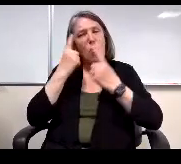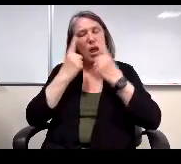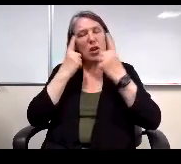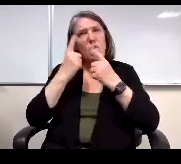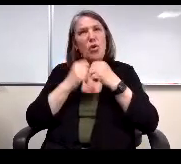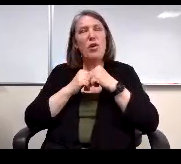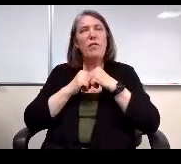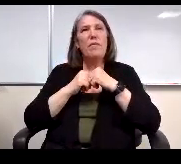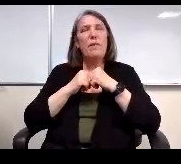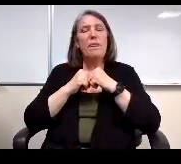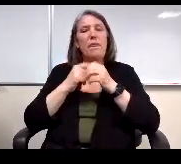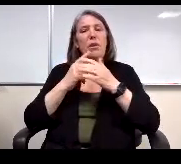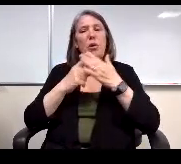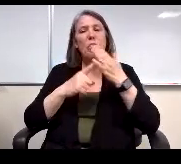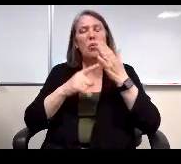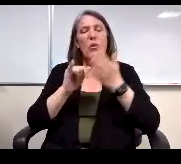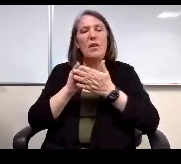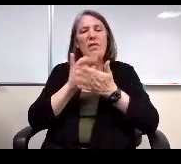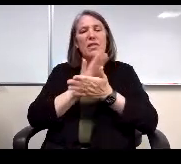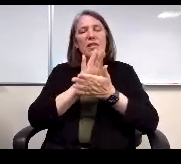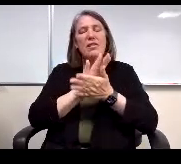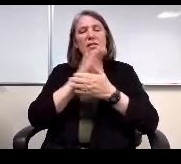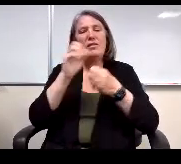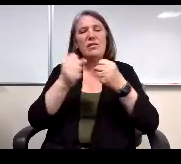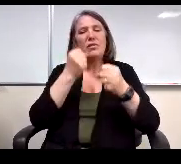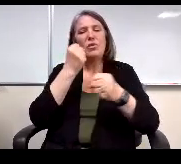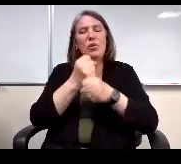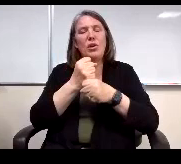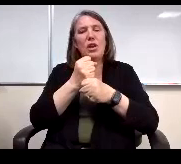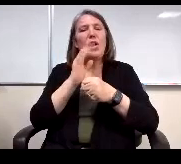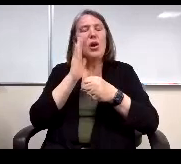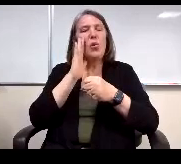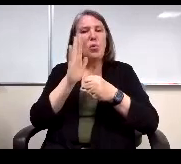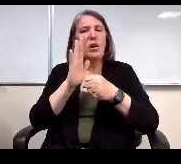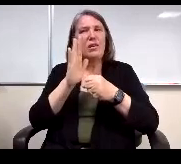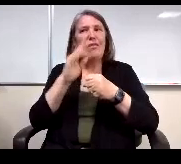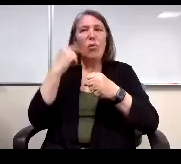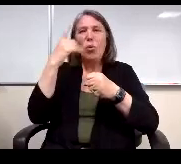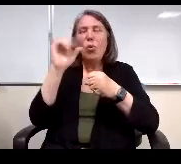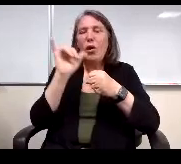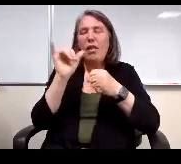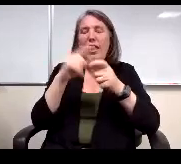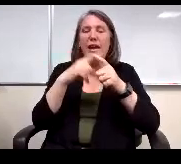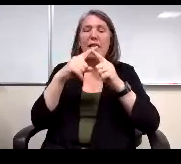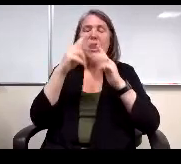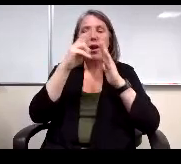What the school year would? This would show up as and then I read it.